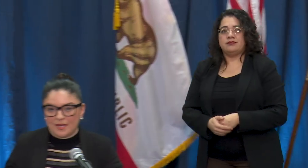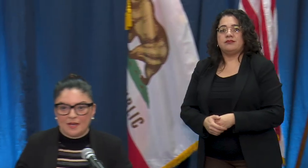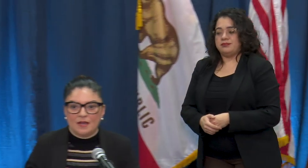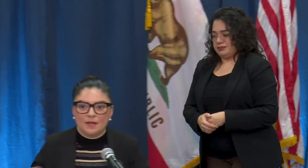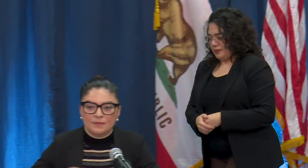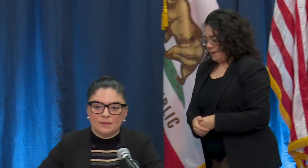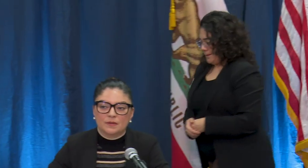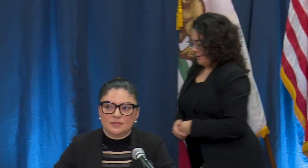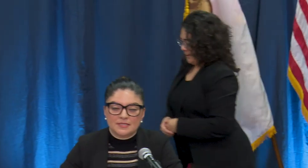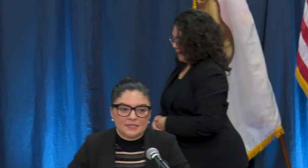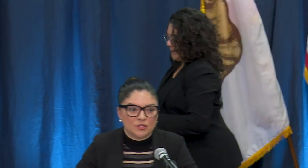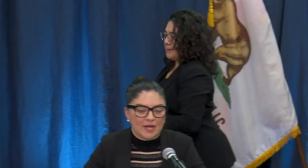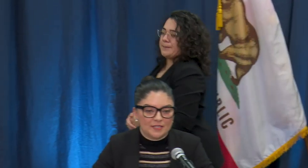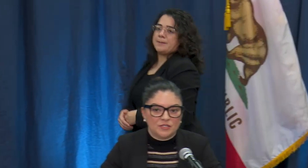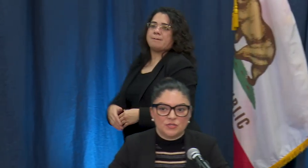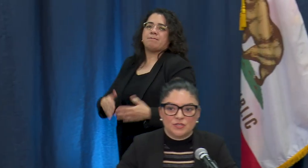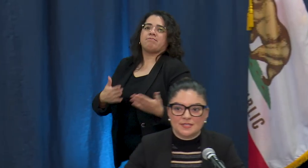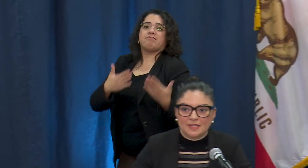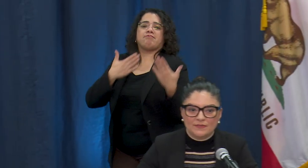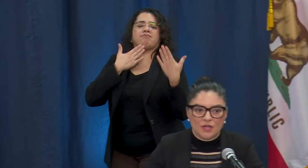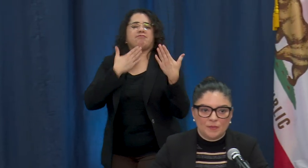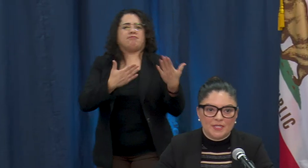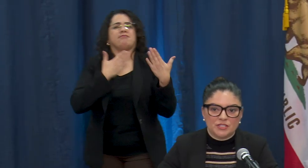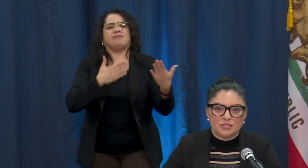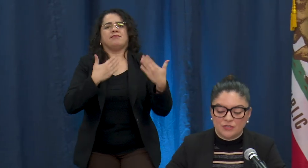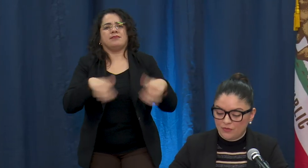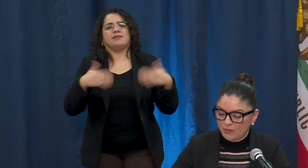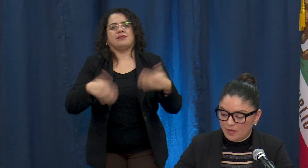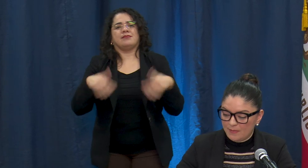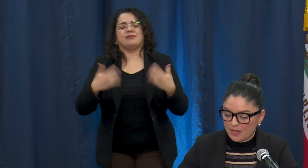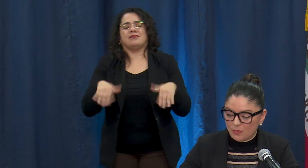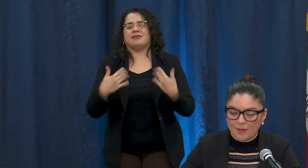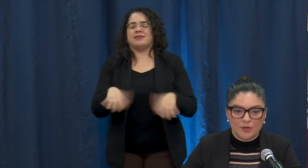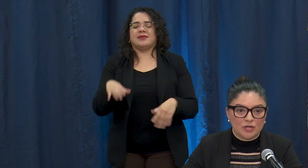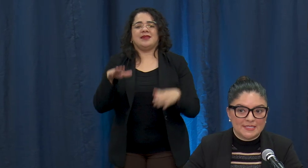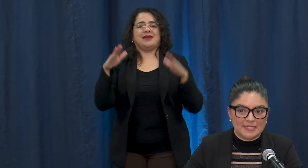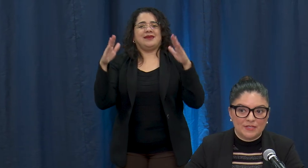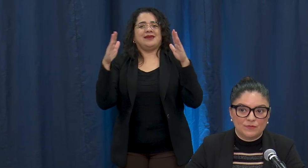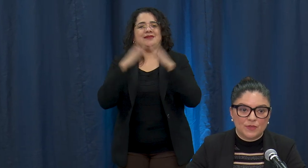my sincere gratitude to the City of Long Beach and to Mayor Robert Garcia for